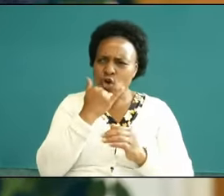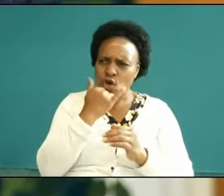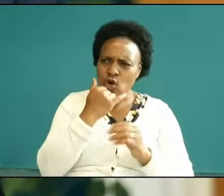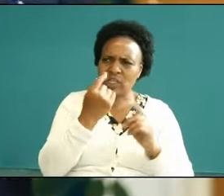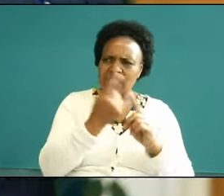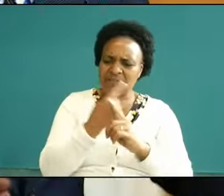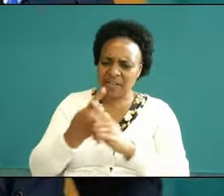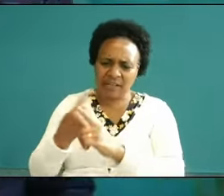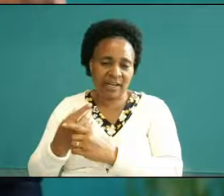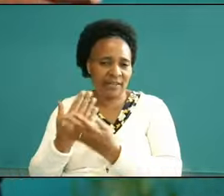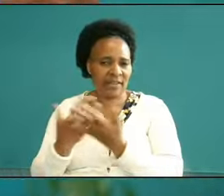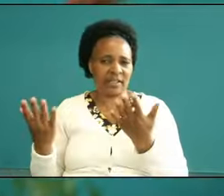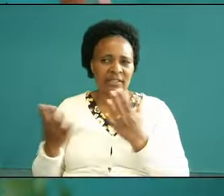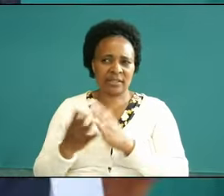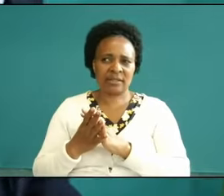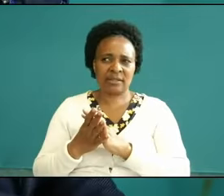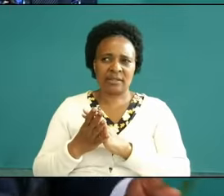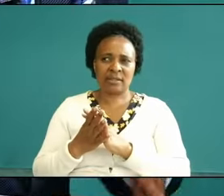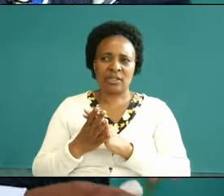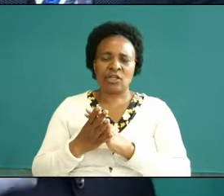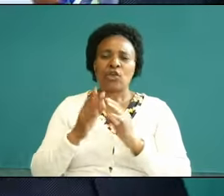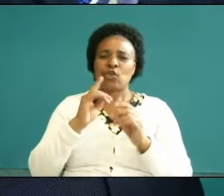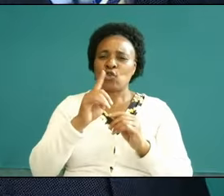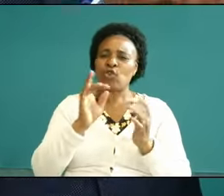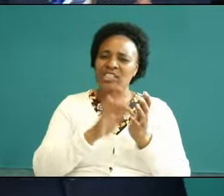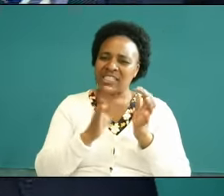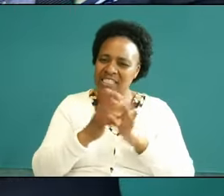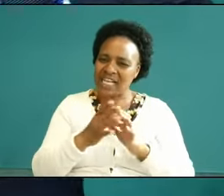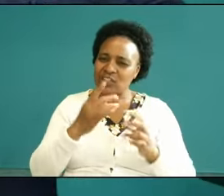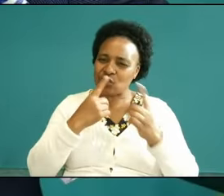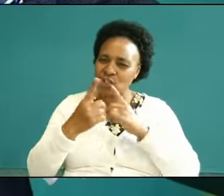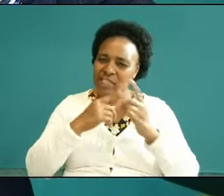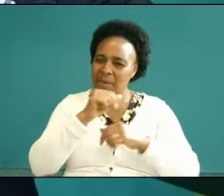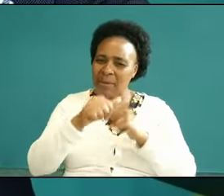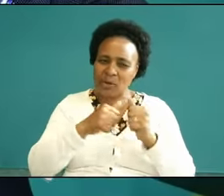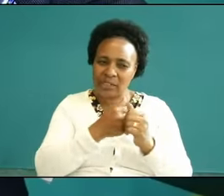and nag nag until the King was now Jesus was not talking about that he was talking about